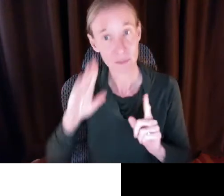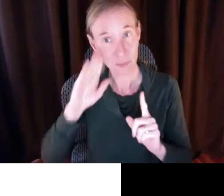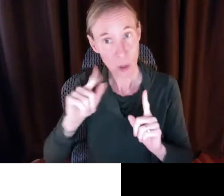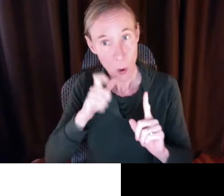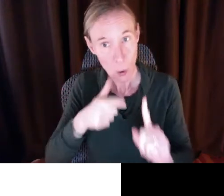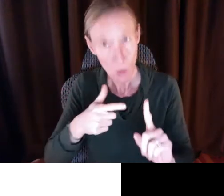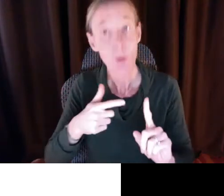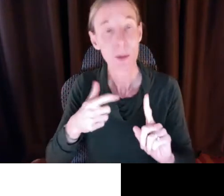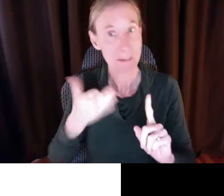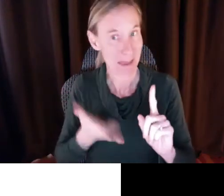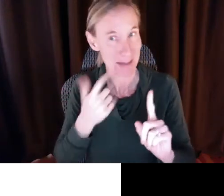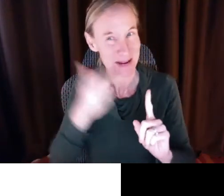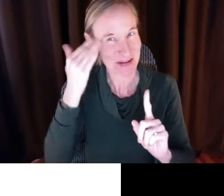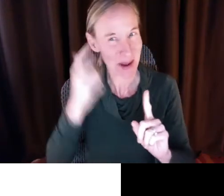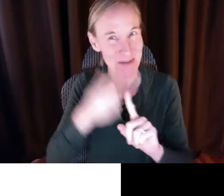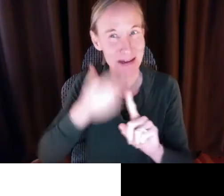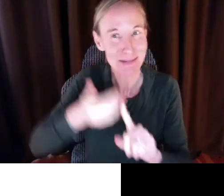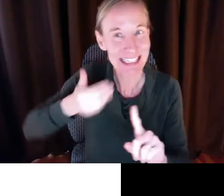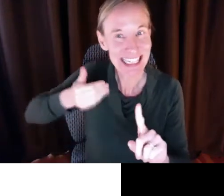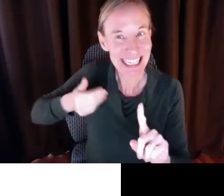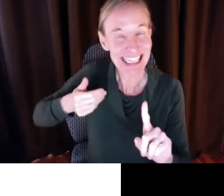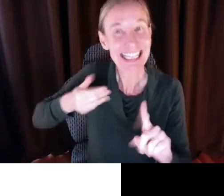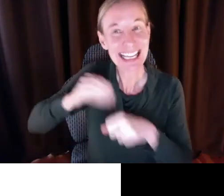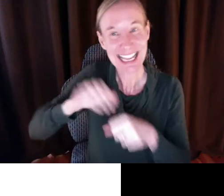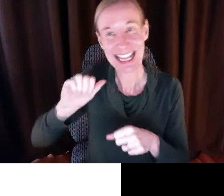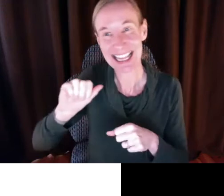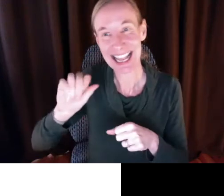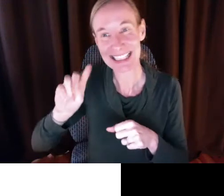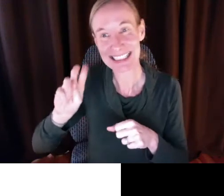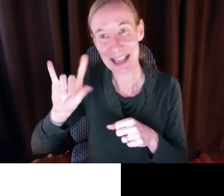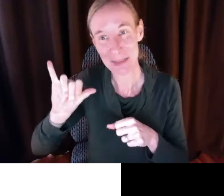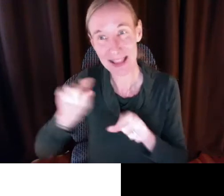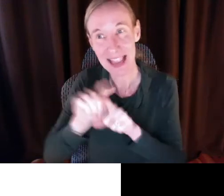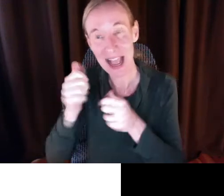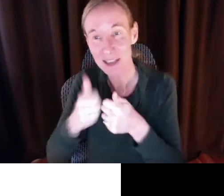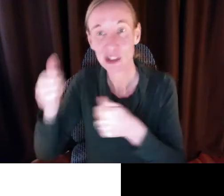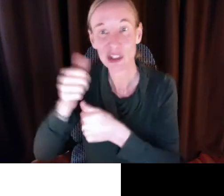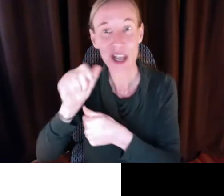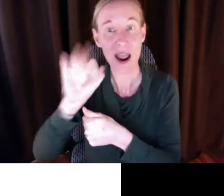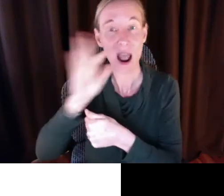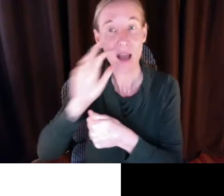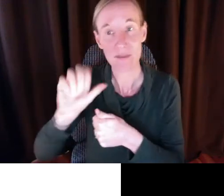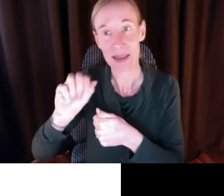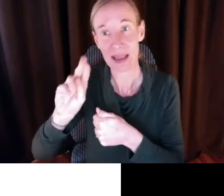and otherwise. Next we want to share a video from Senator